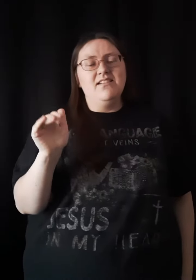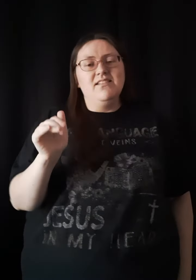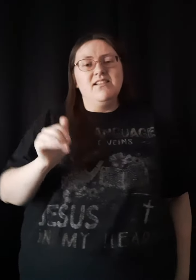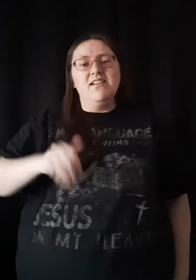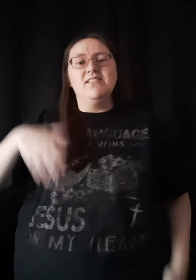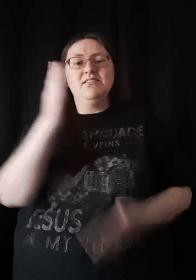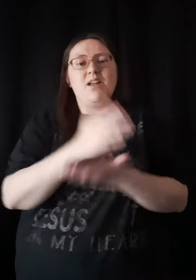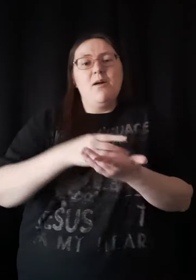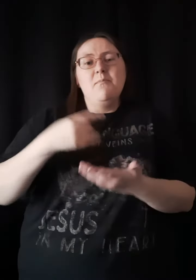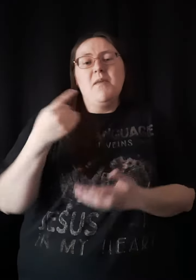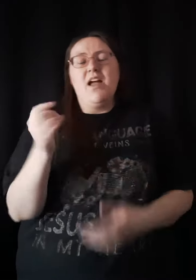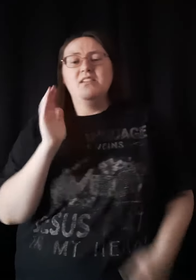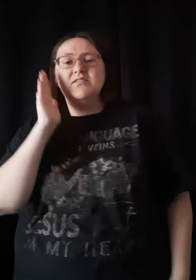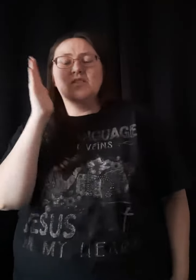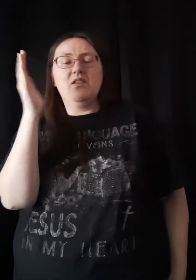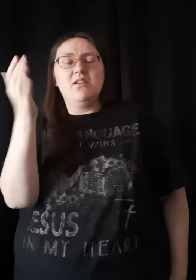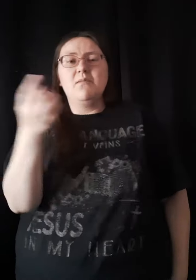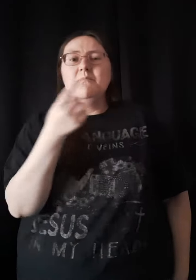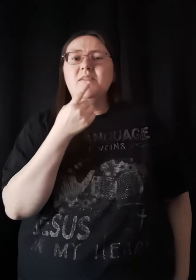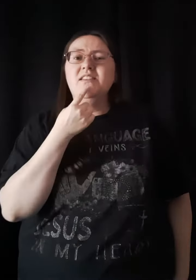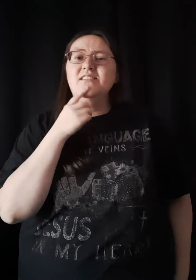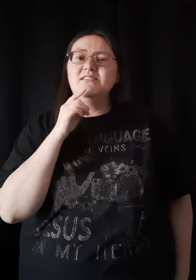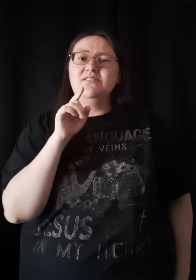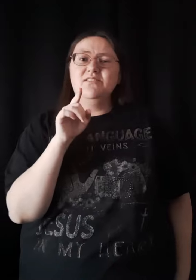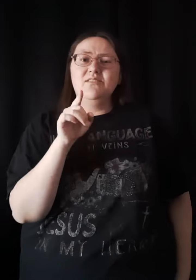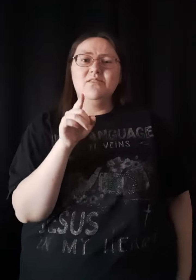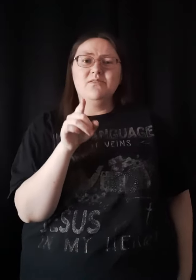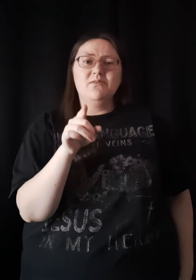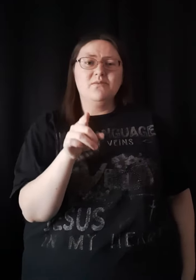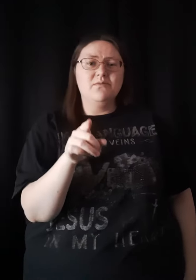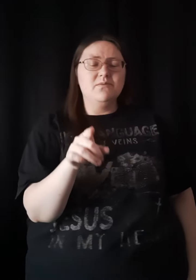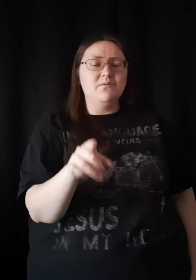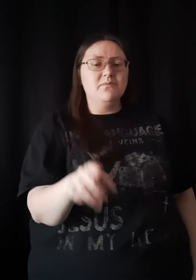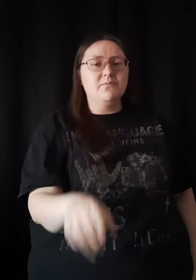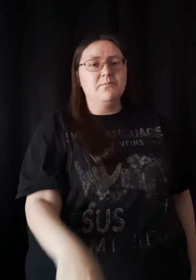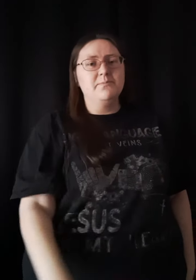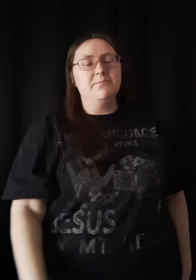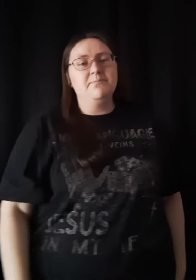Somebody is gonna miss you